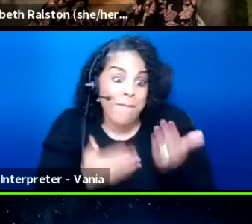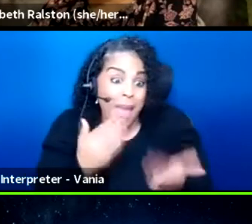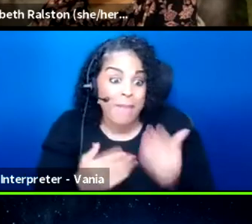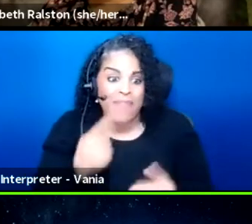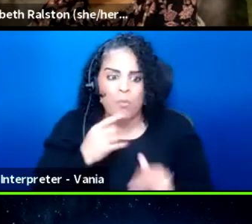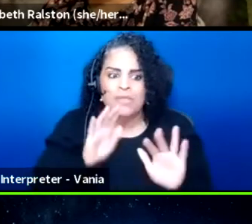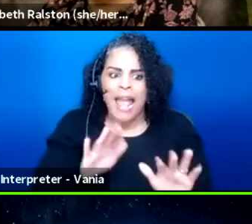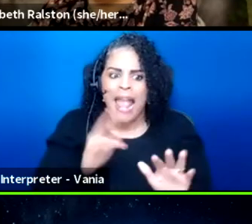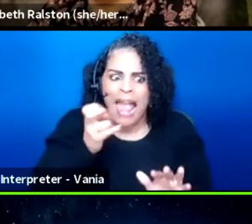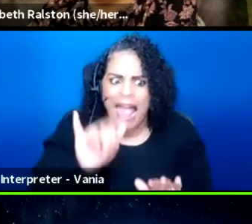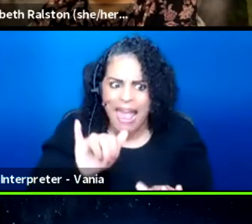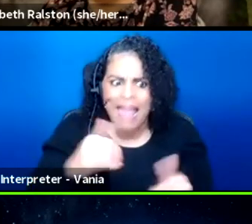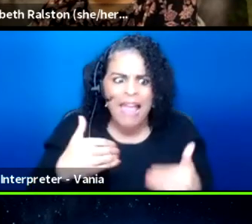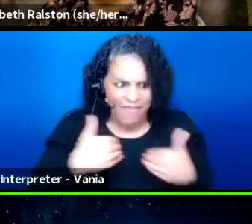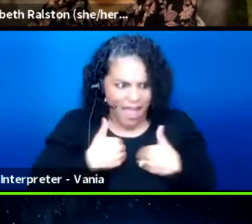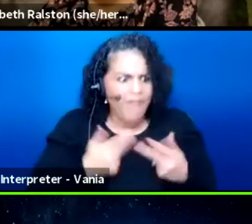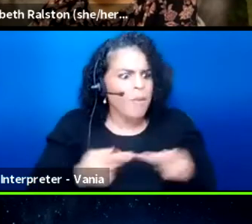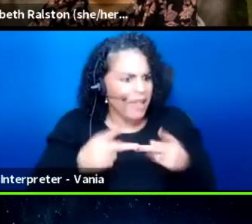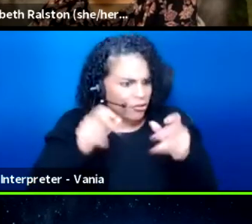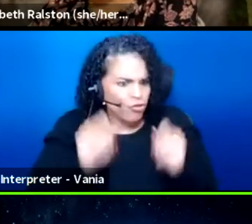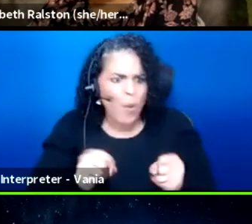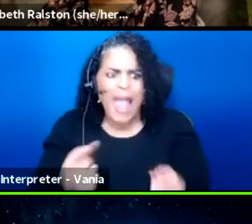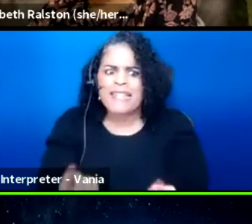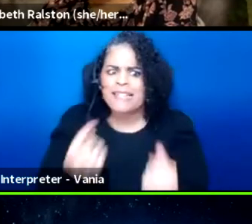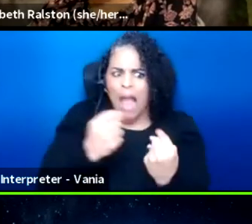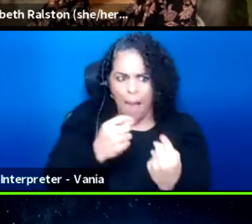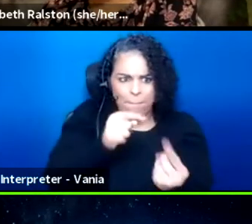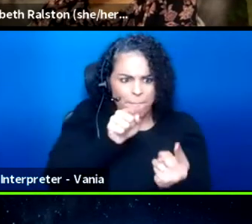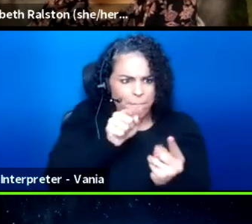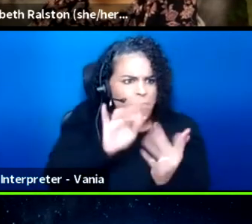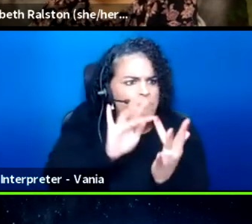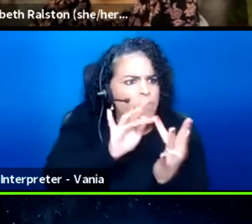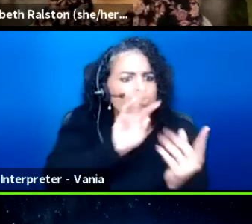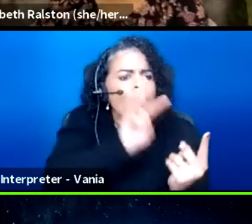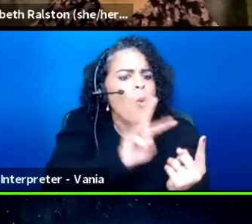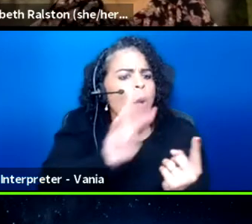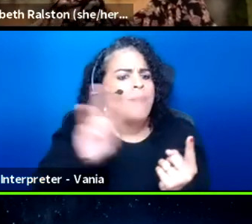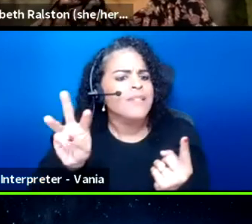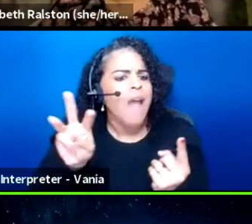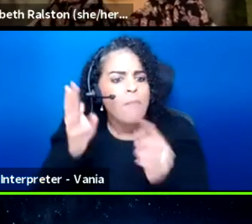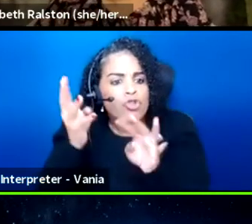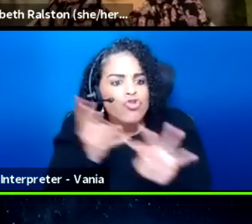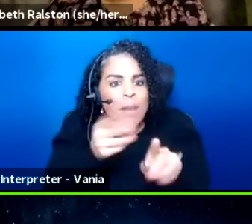there is a place where you can just come to our website and it's streaming from our website,